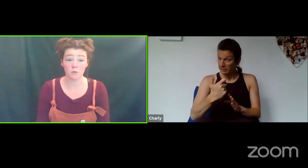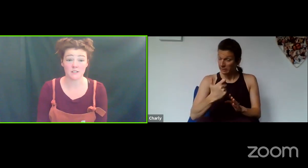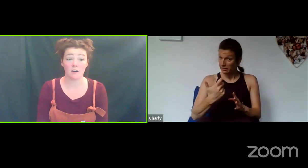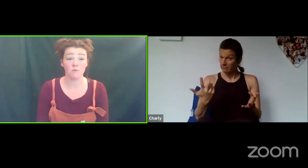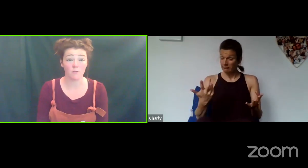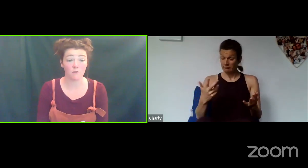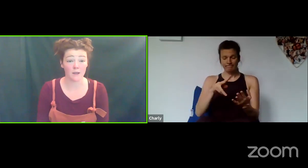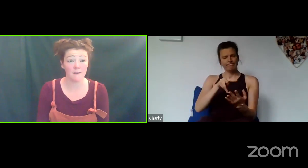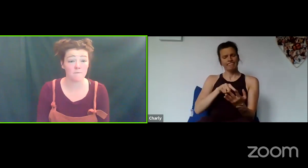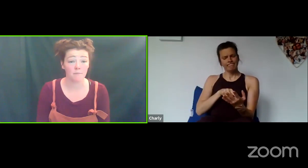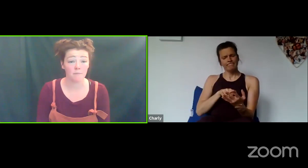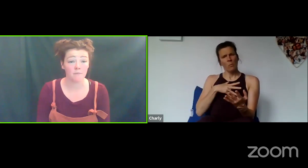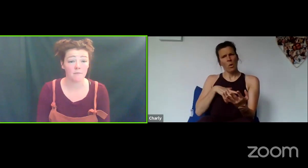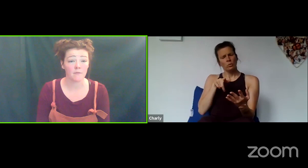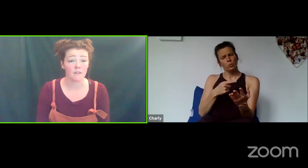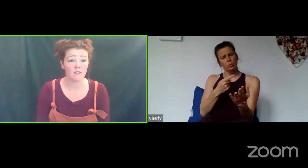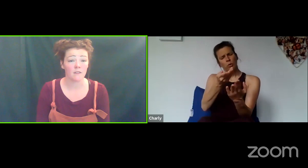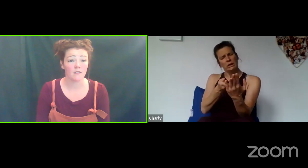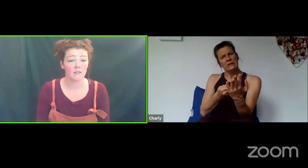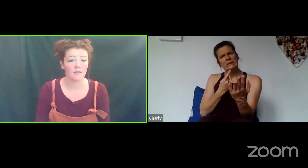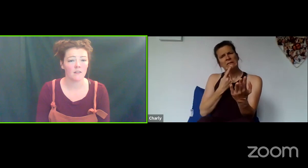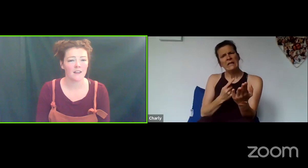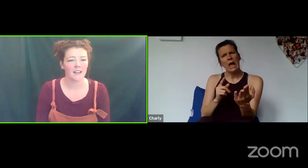yourself performing it.